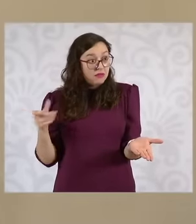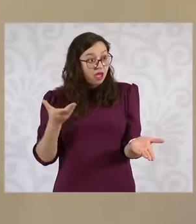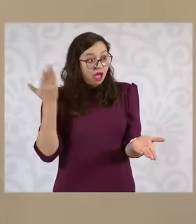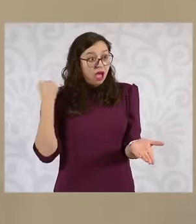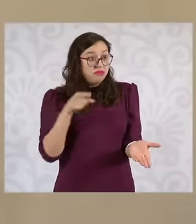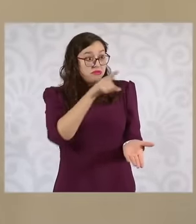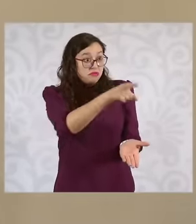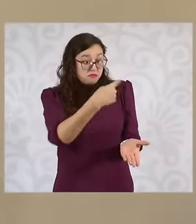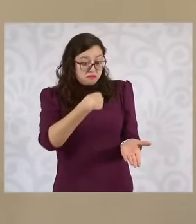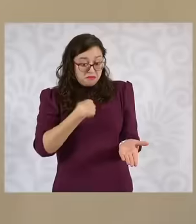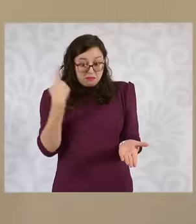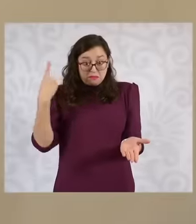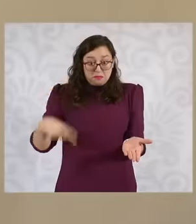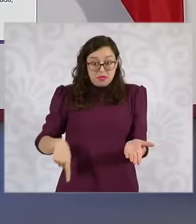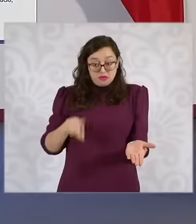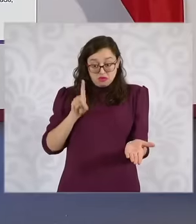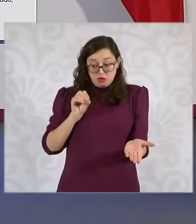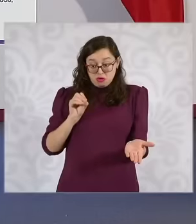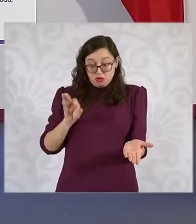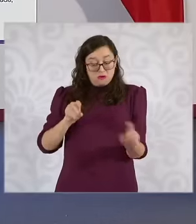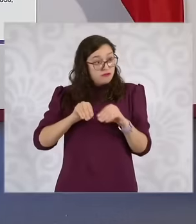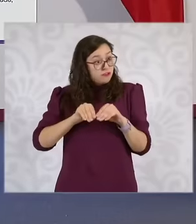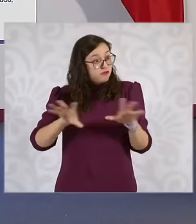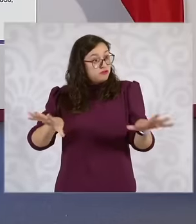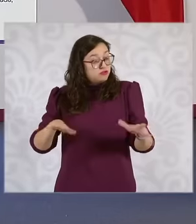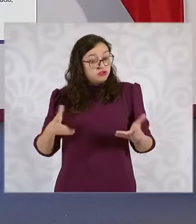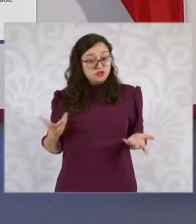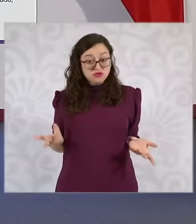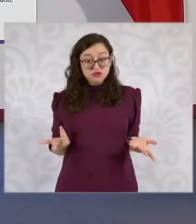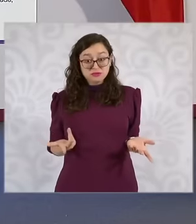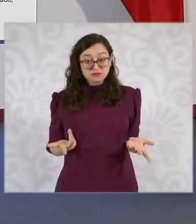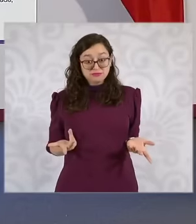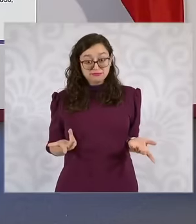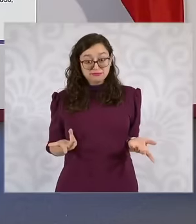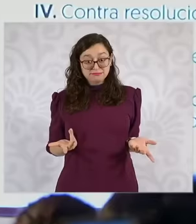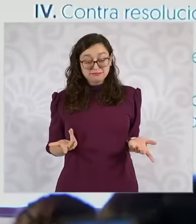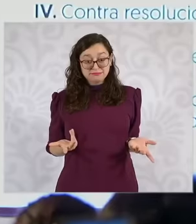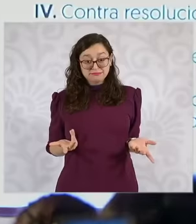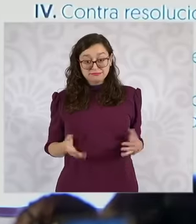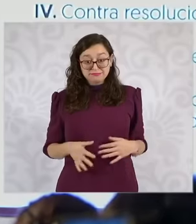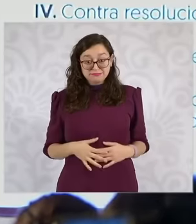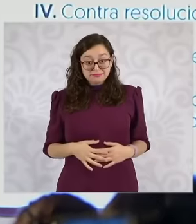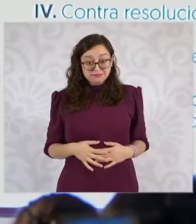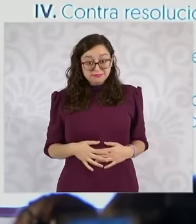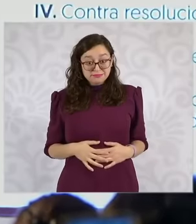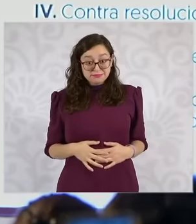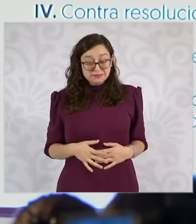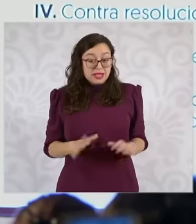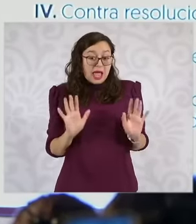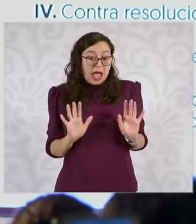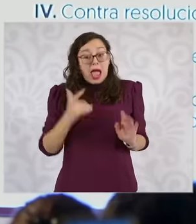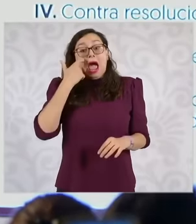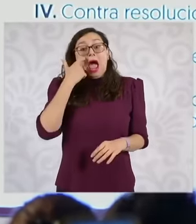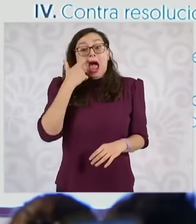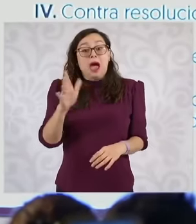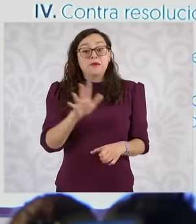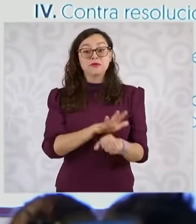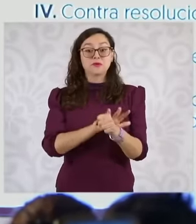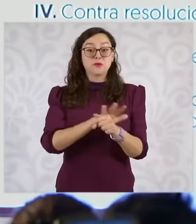it to be published in the official journal of the federation to see what Elis answers.